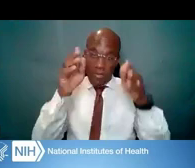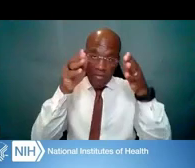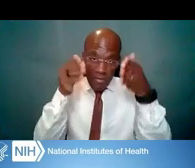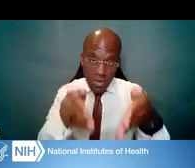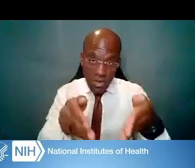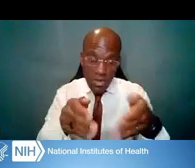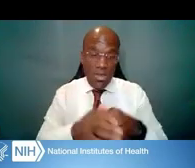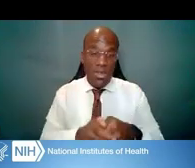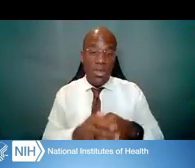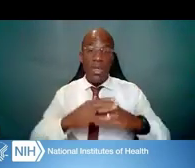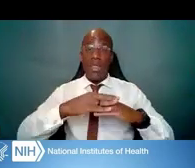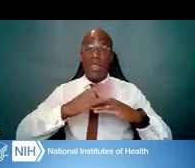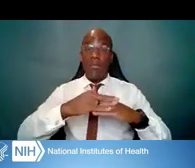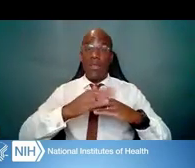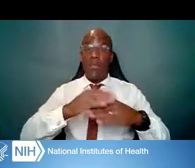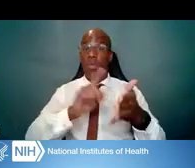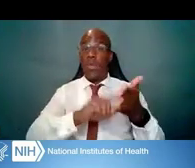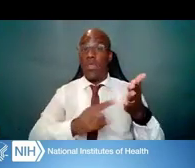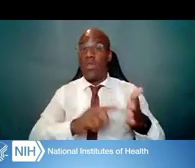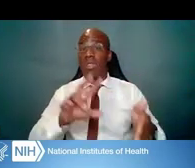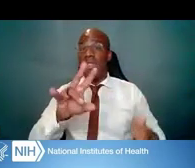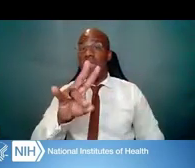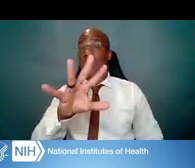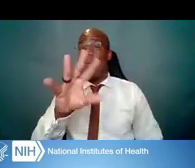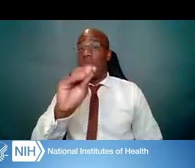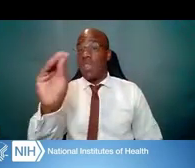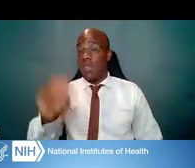is 75 percent effort. They are not renewable.